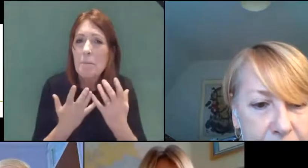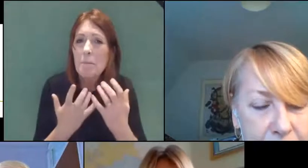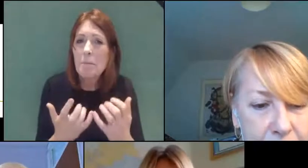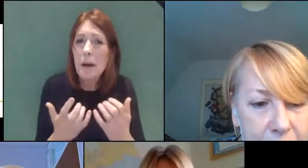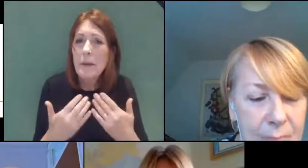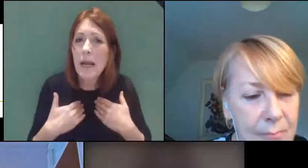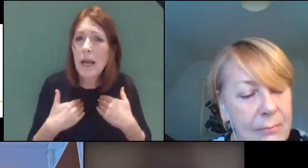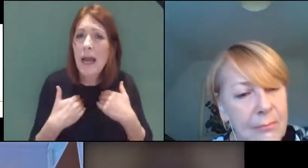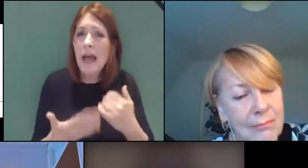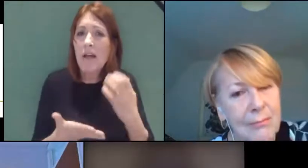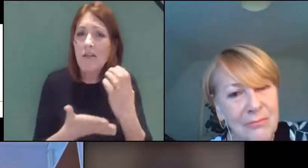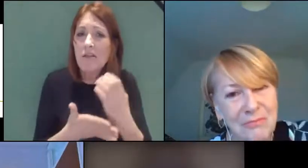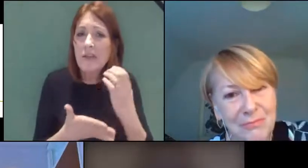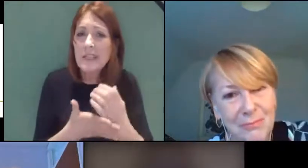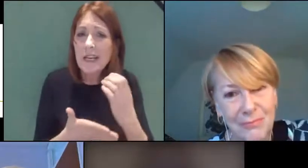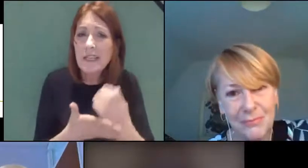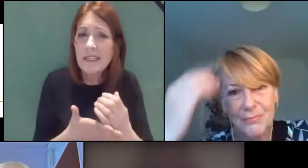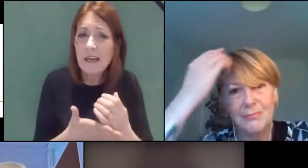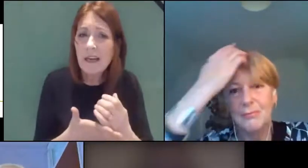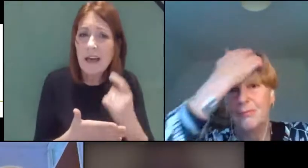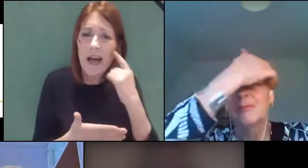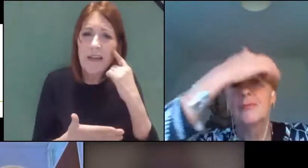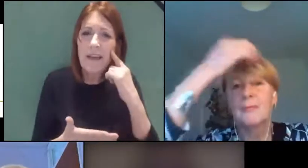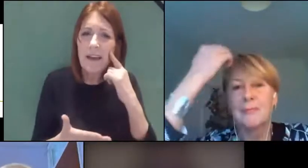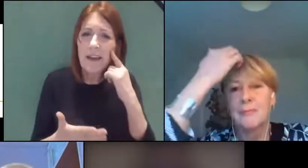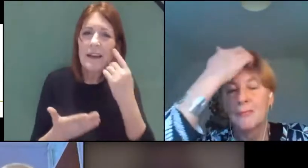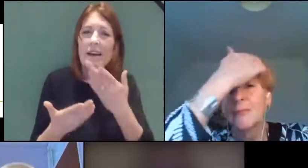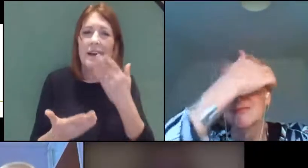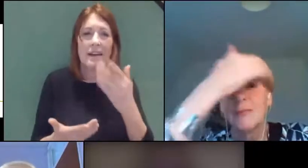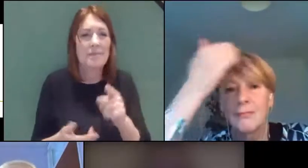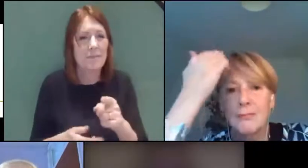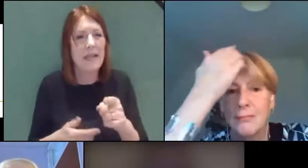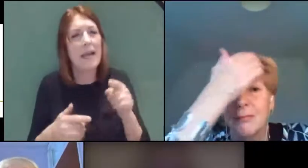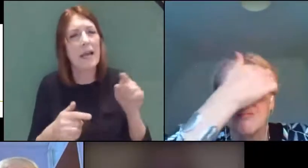What is also fair to say is that Hertfordshire, I know it doesn't relate specifically to young